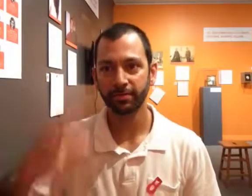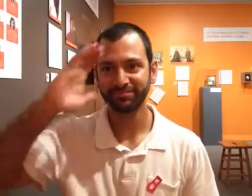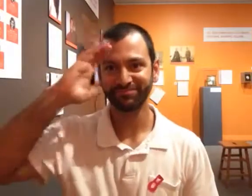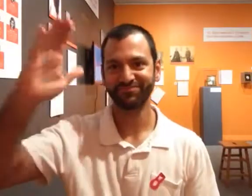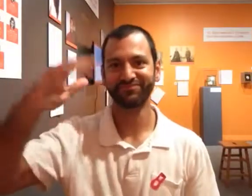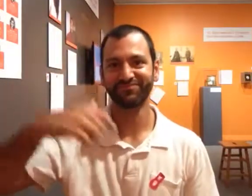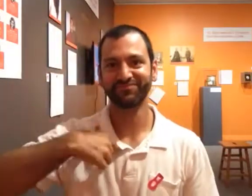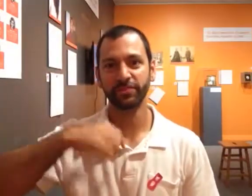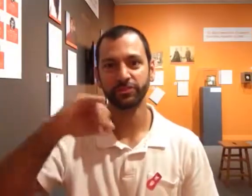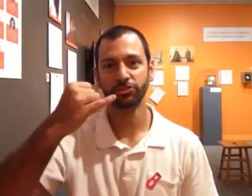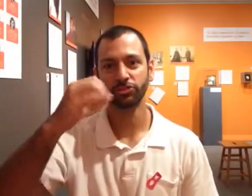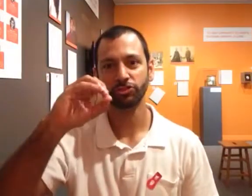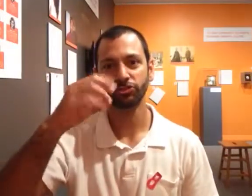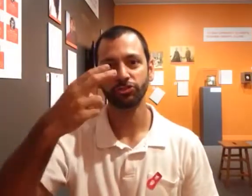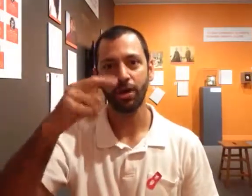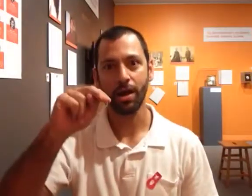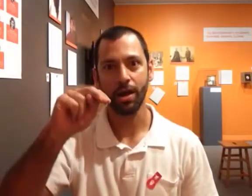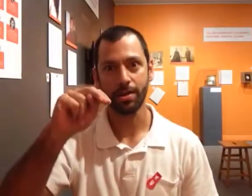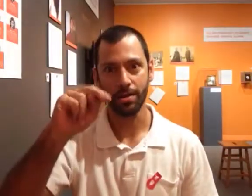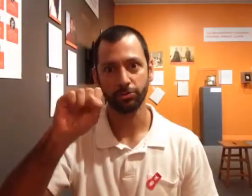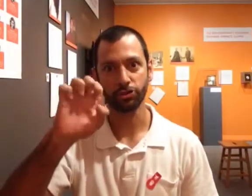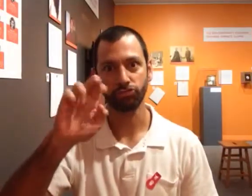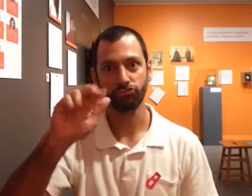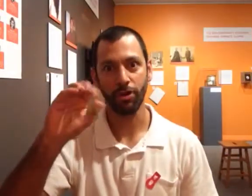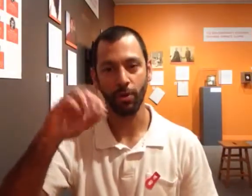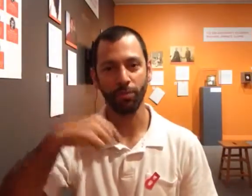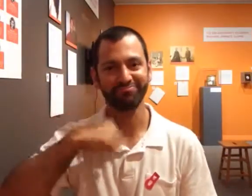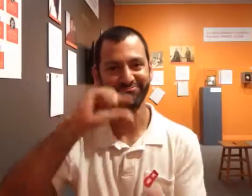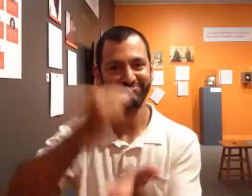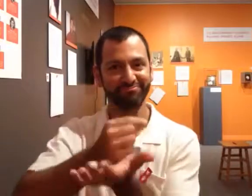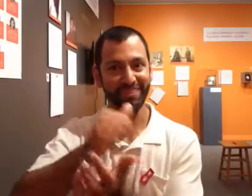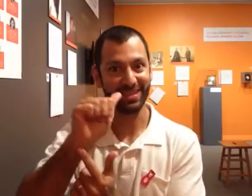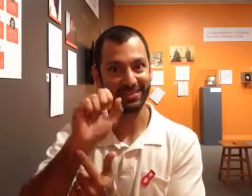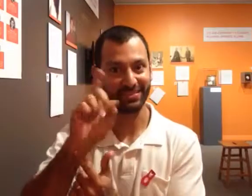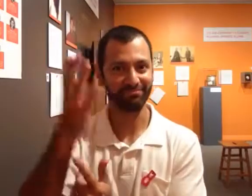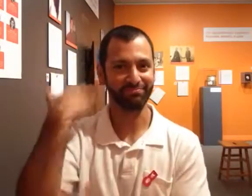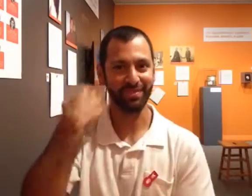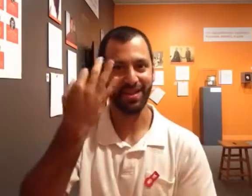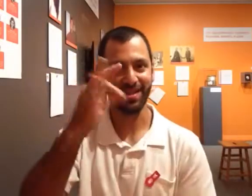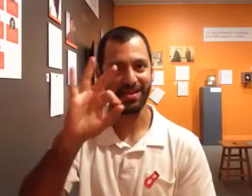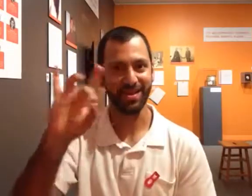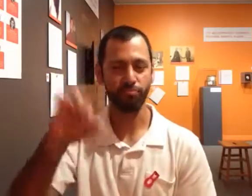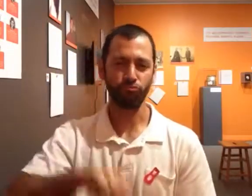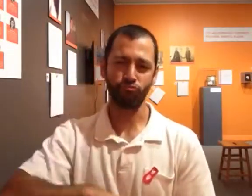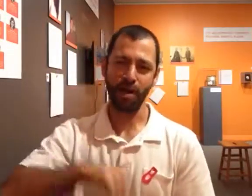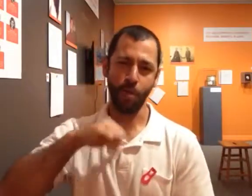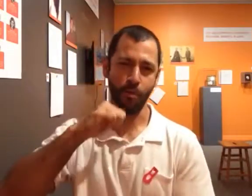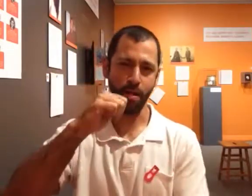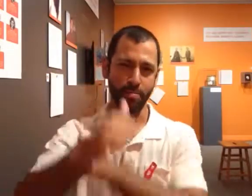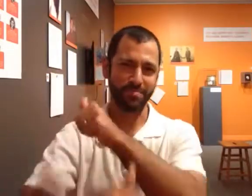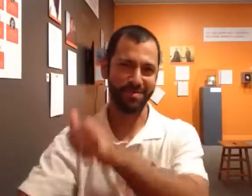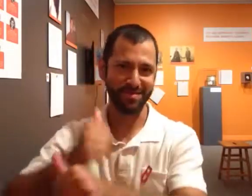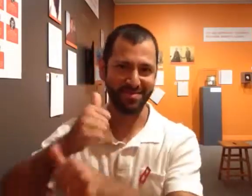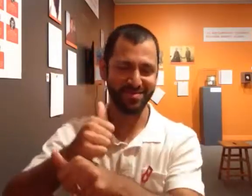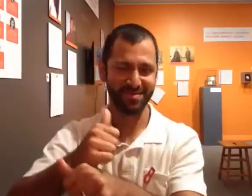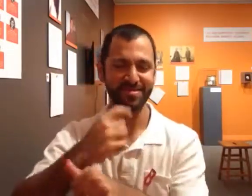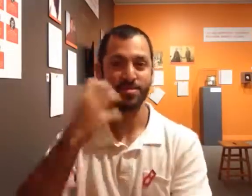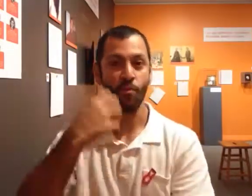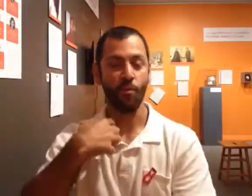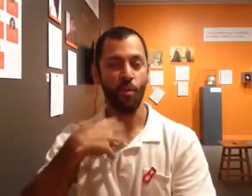Hi. I’m John Serrano. I graduated from ASD in 1998. I’m a proud alumni!